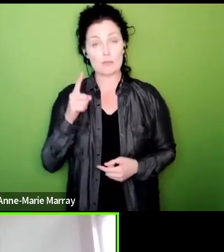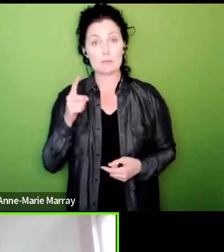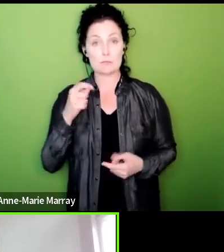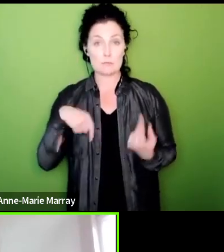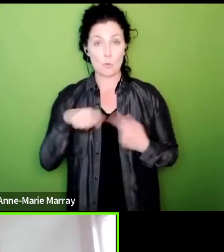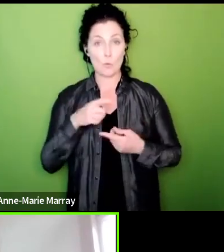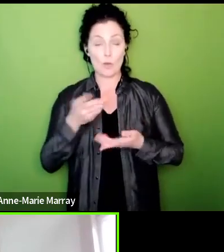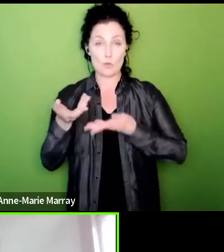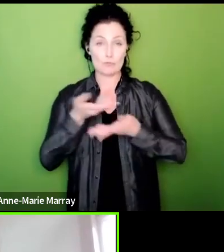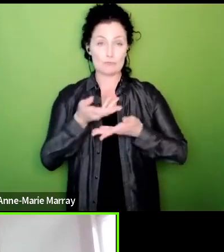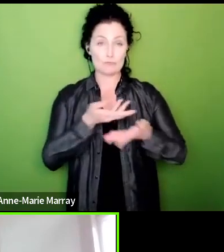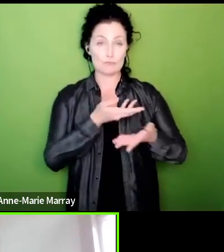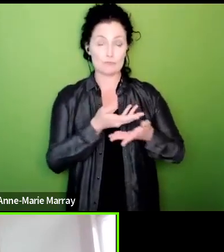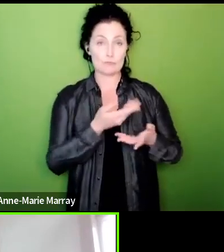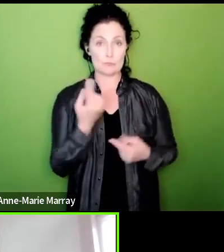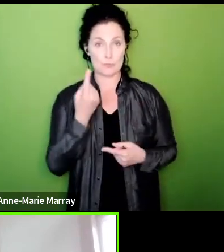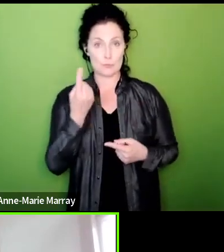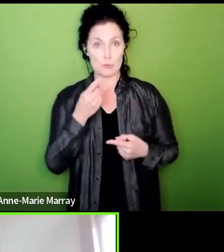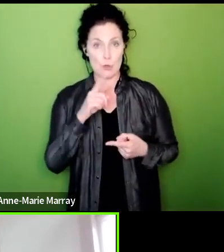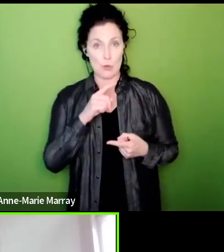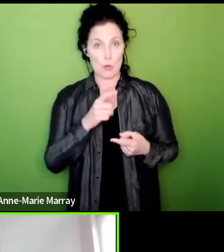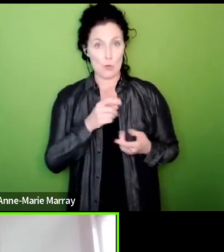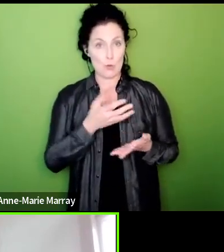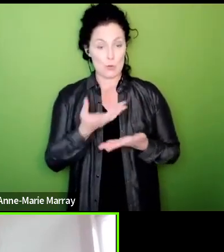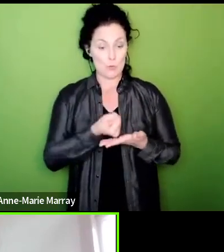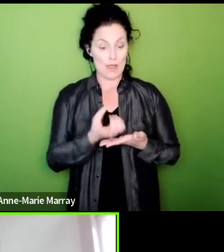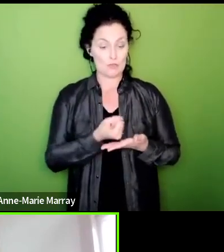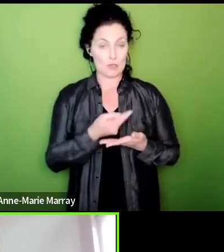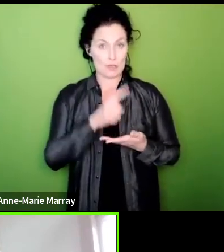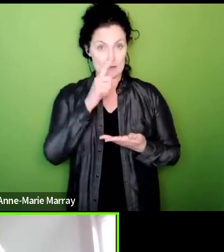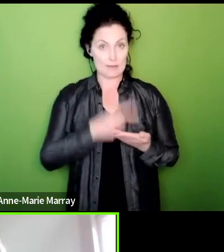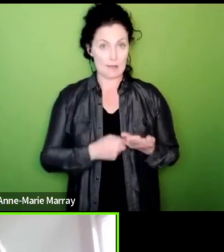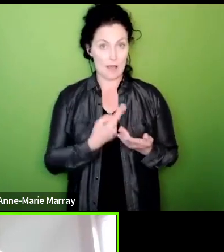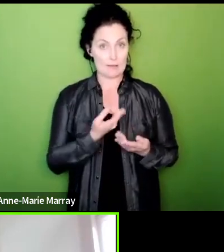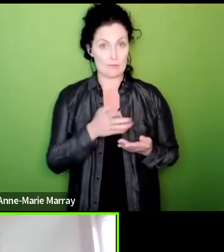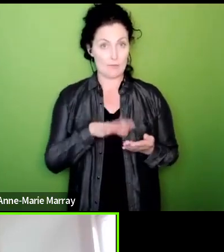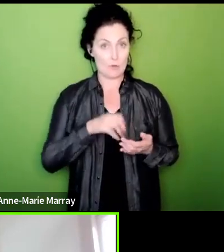pay is determined by the Scottish government and whether or not in Scotland given what's happening